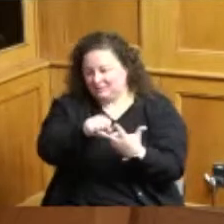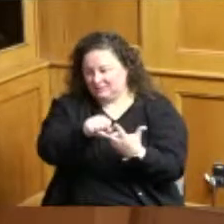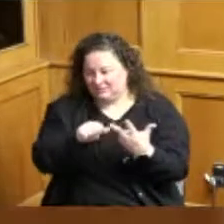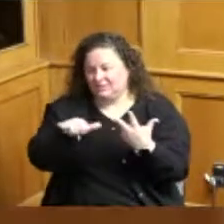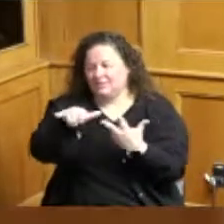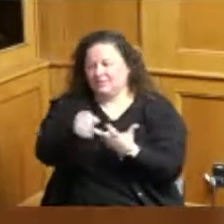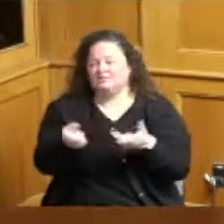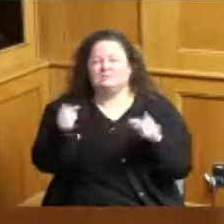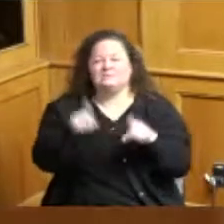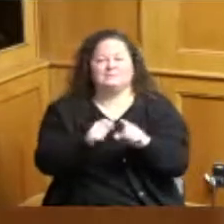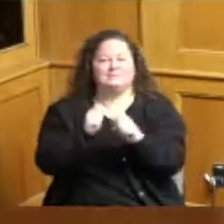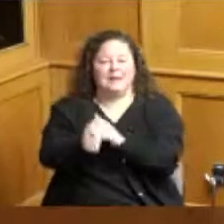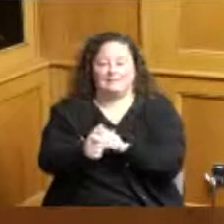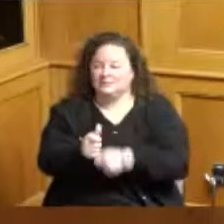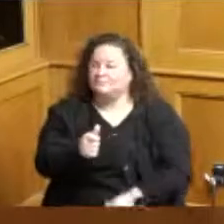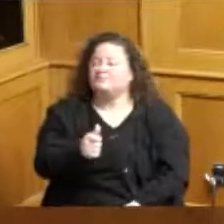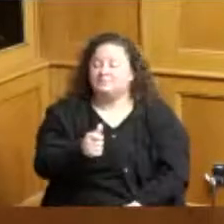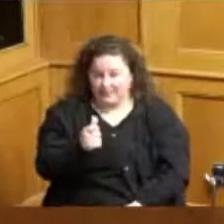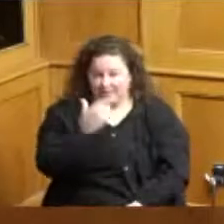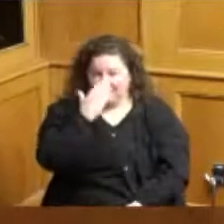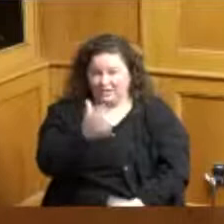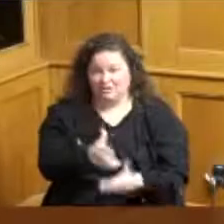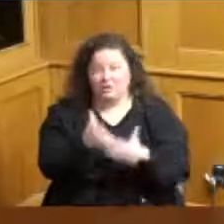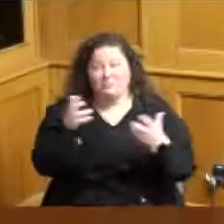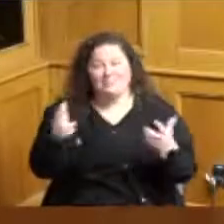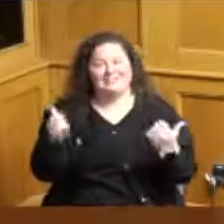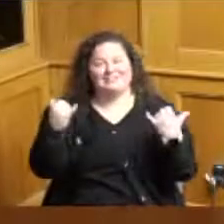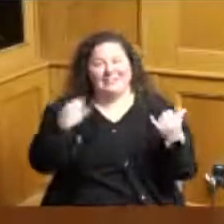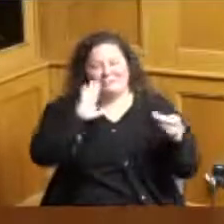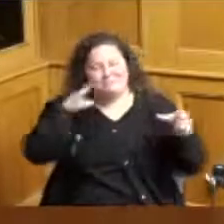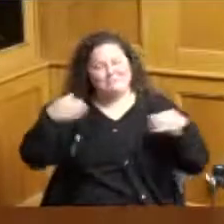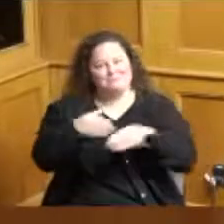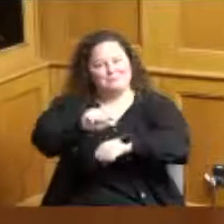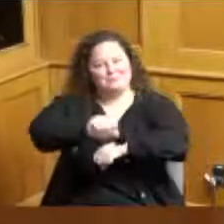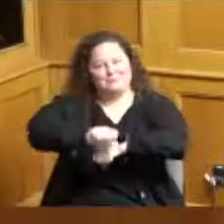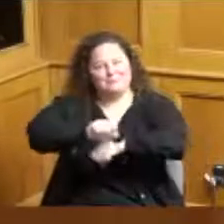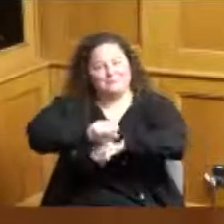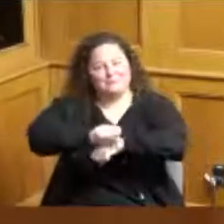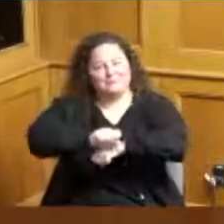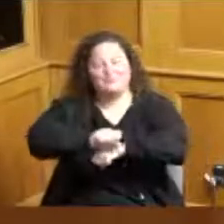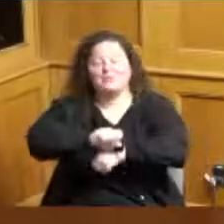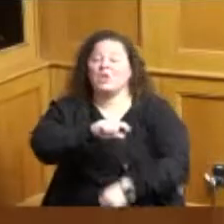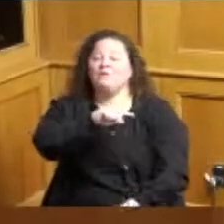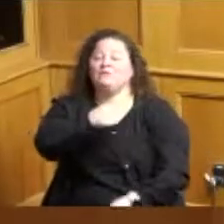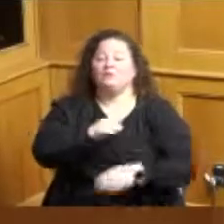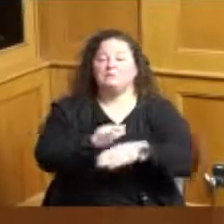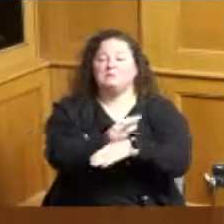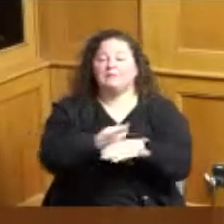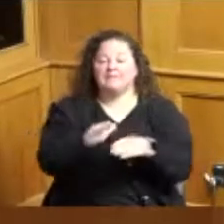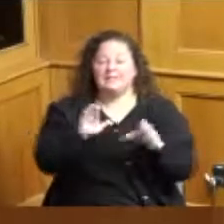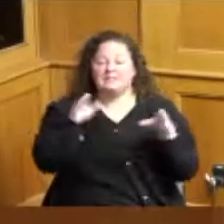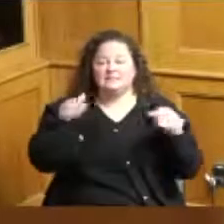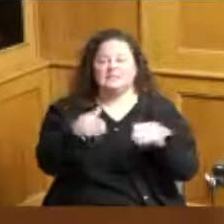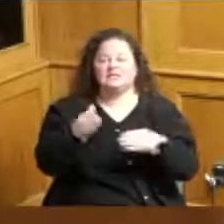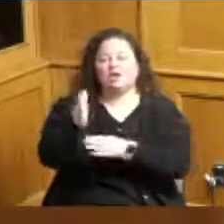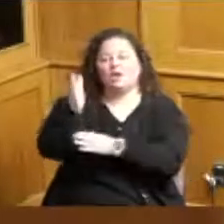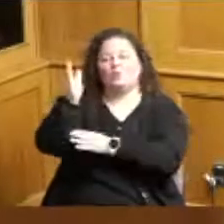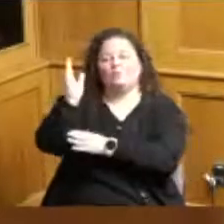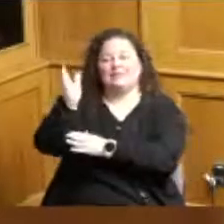thank you so much we will get to work the first order of business are presentations and this